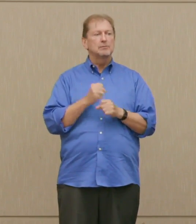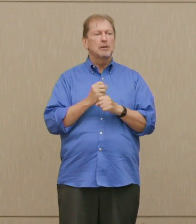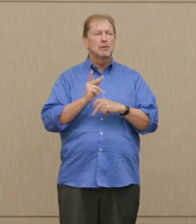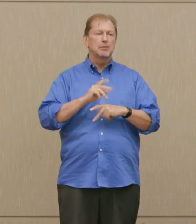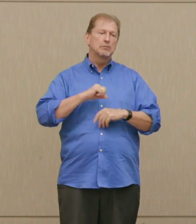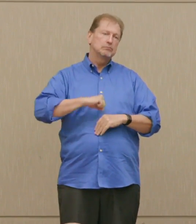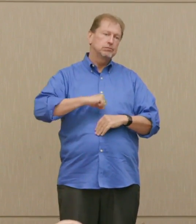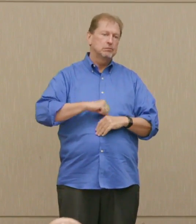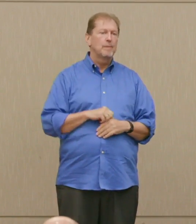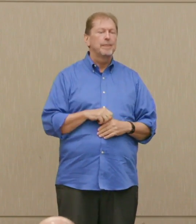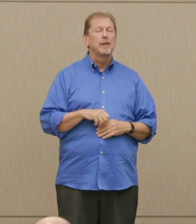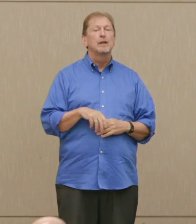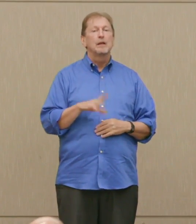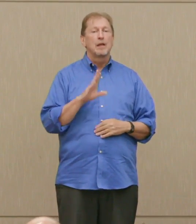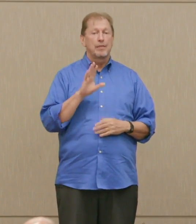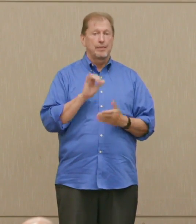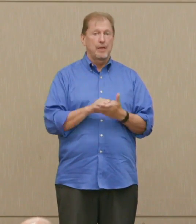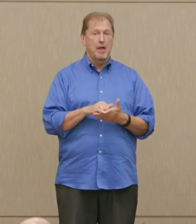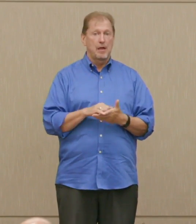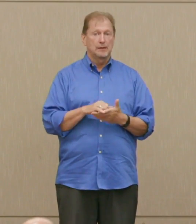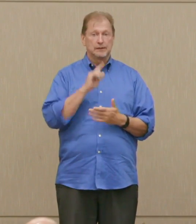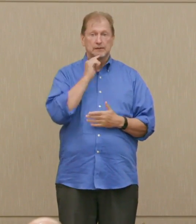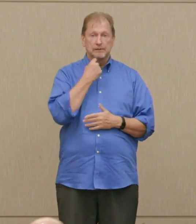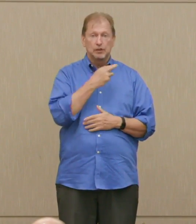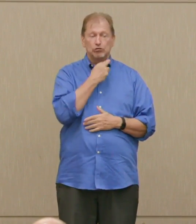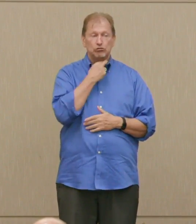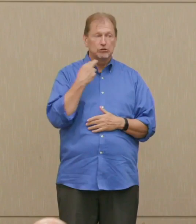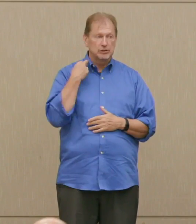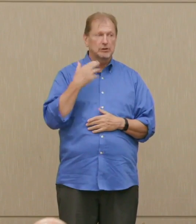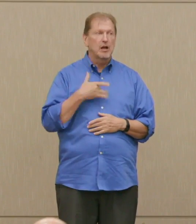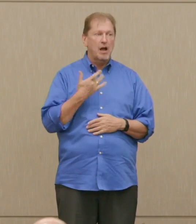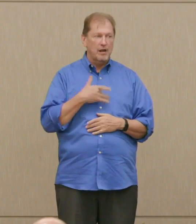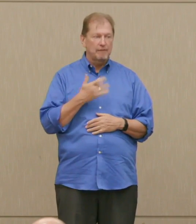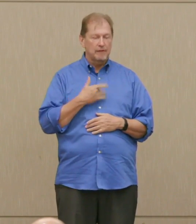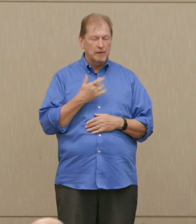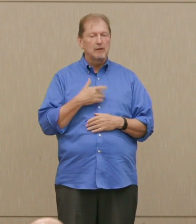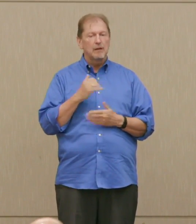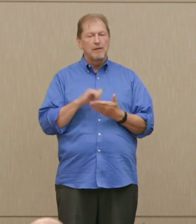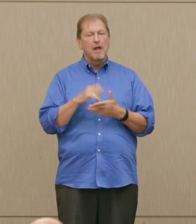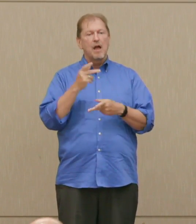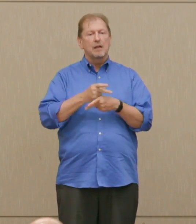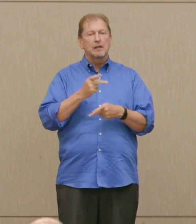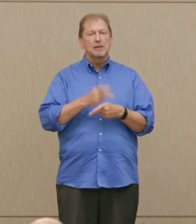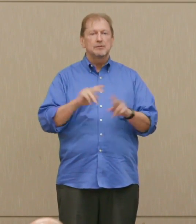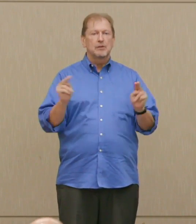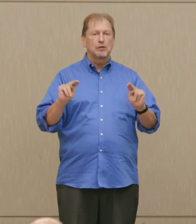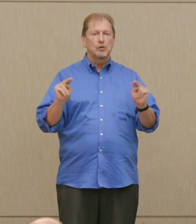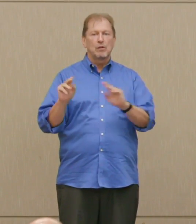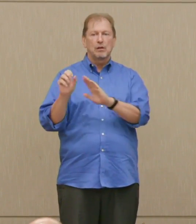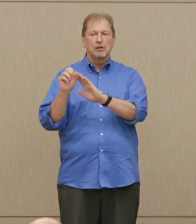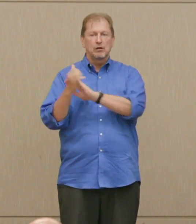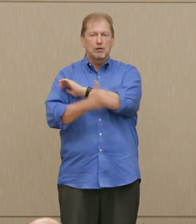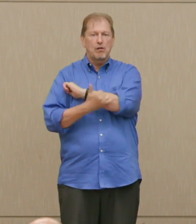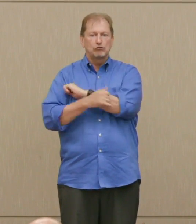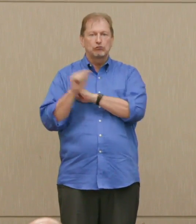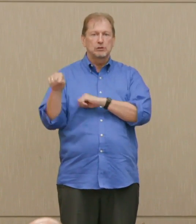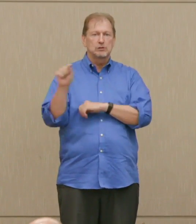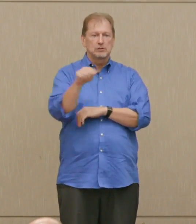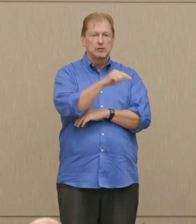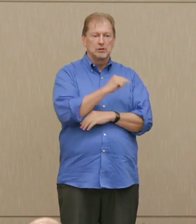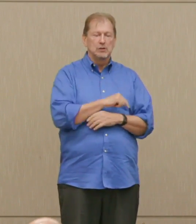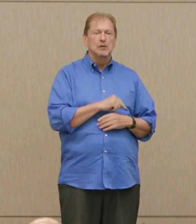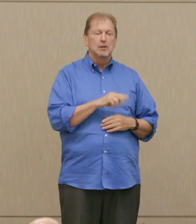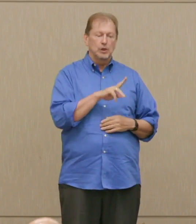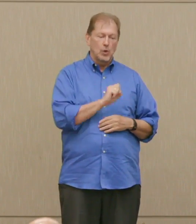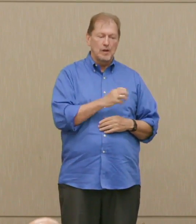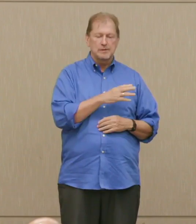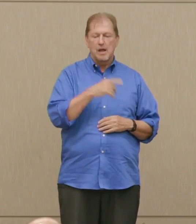Posing that risk has, I suspect, kept the nuclear states, starting with the US and Russia,